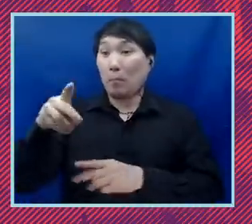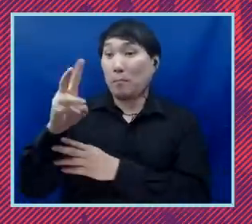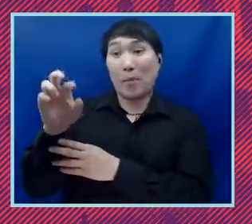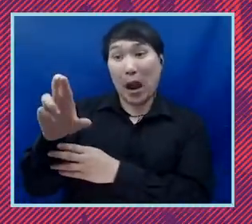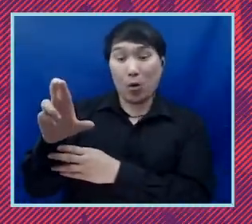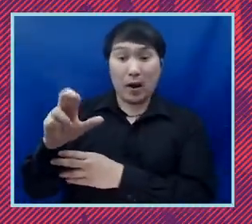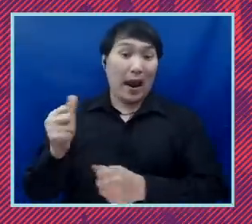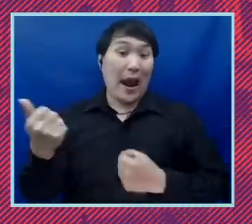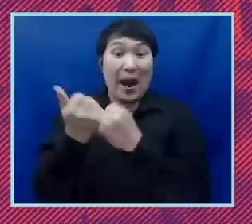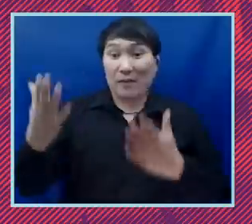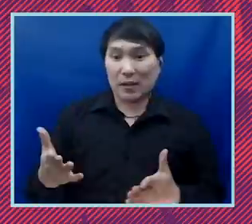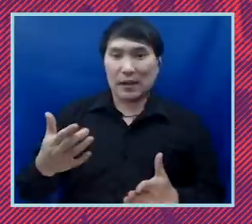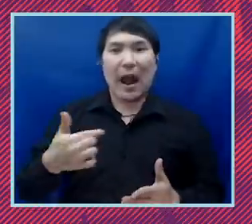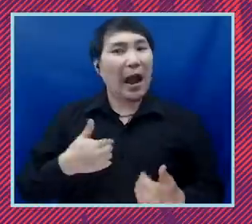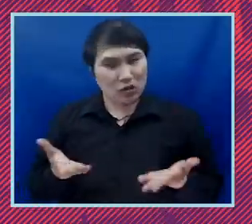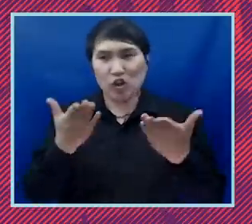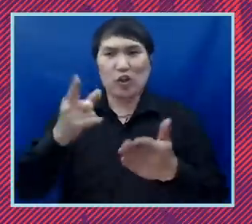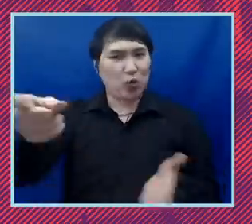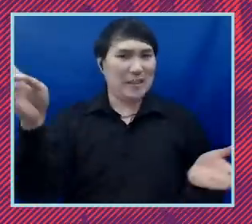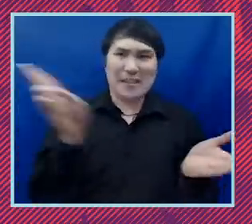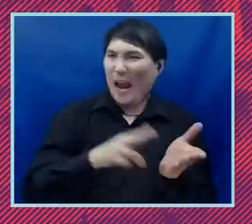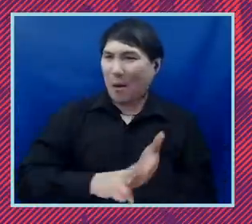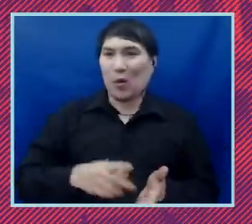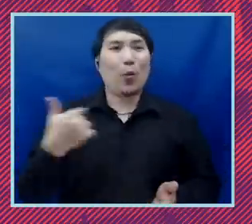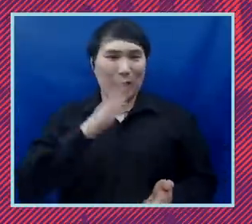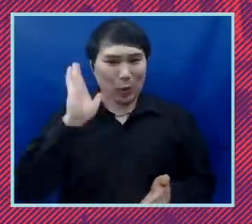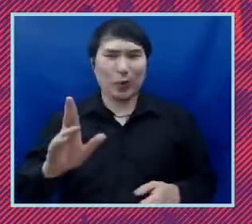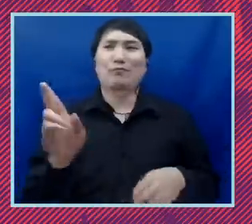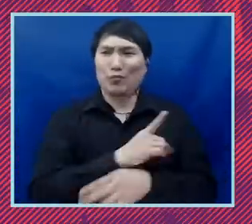right after this town hall and we will put you to work. I want to talk to you about how we're